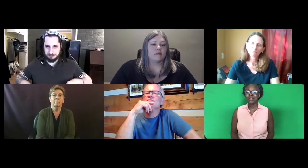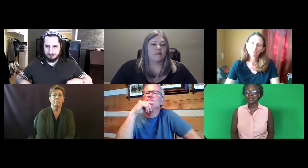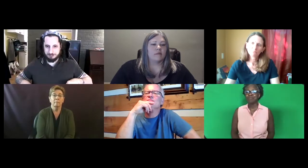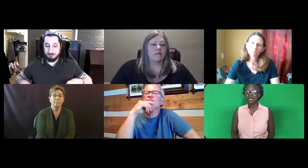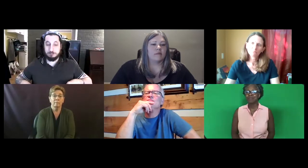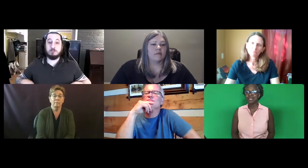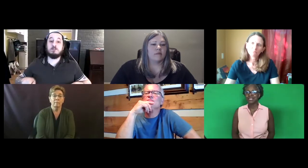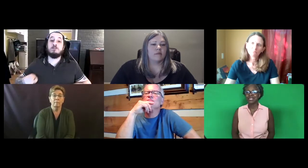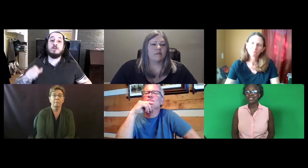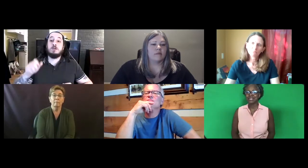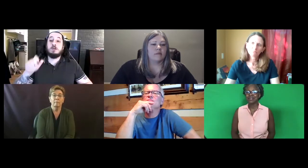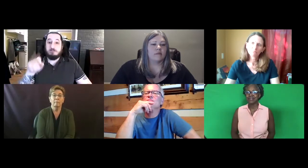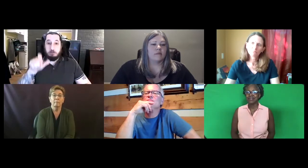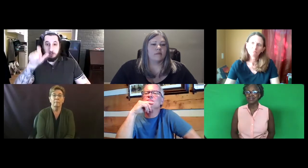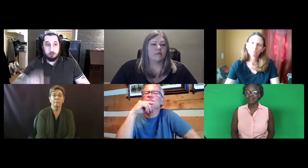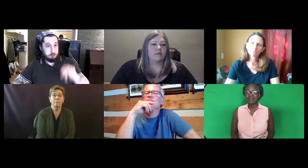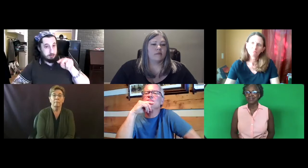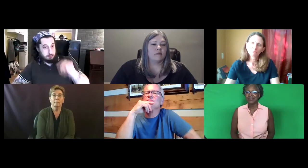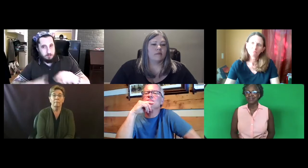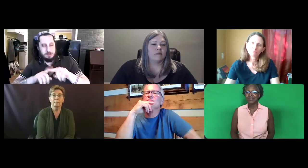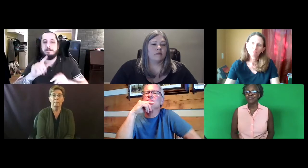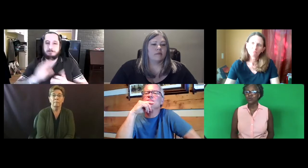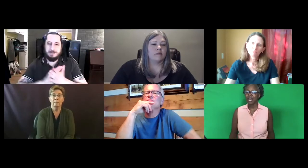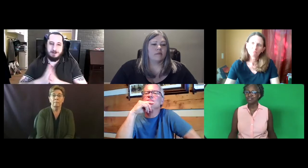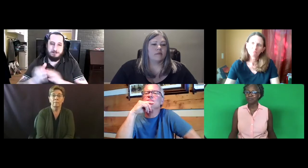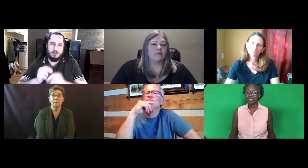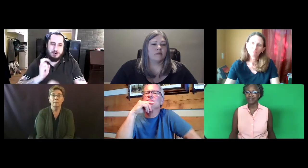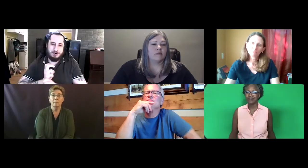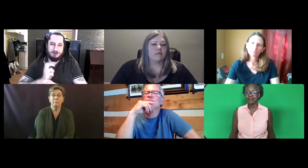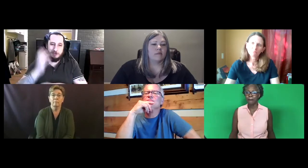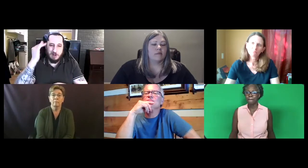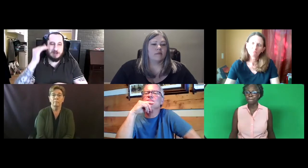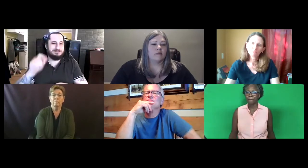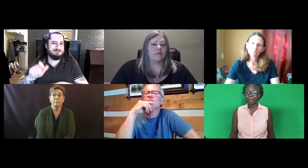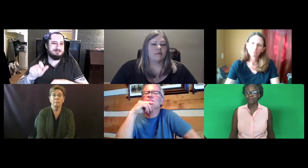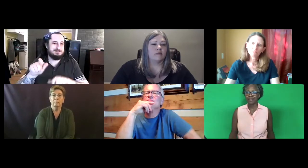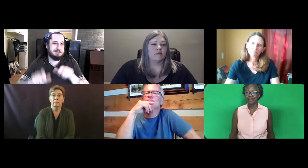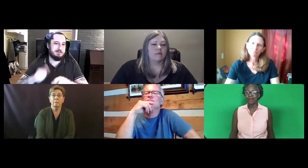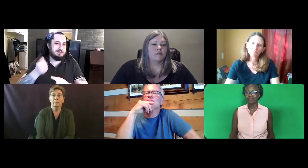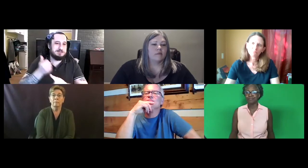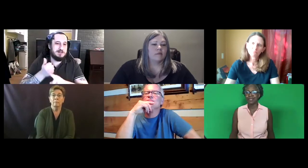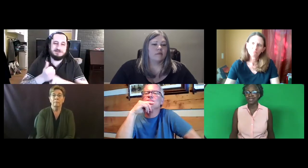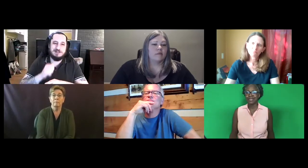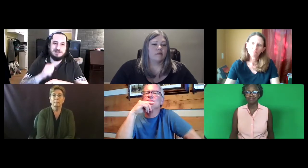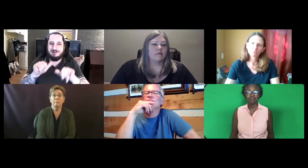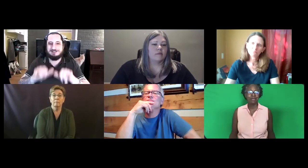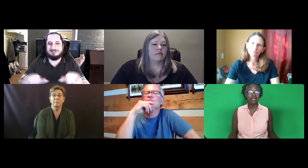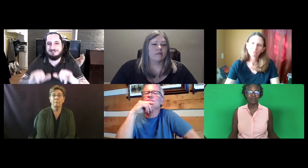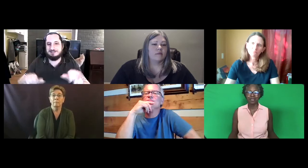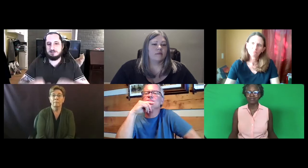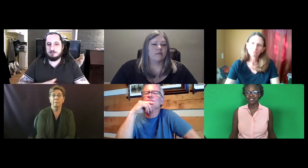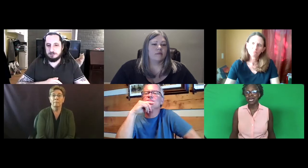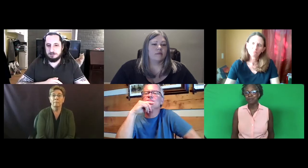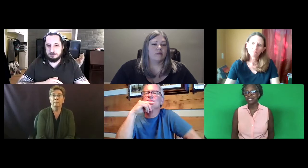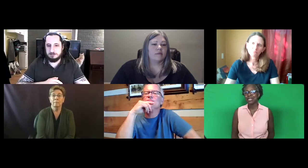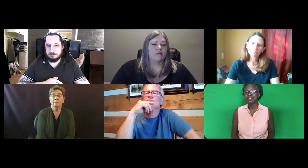Because sometimes it's easy if you have somebody there -- maybe they're there typing the test